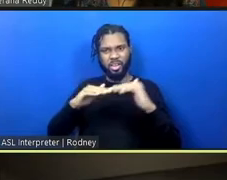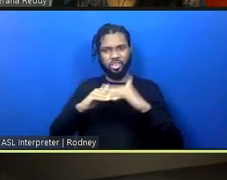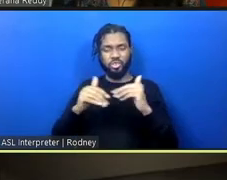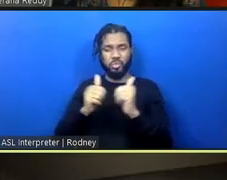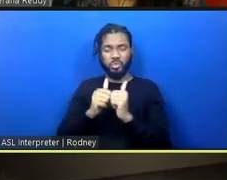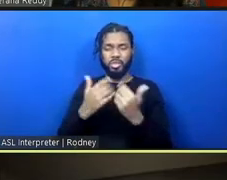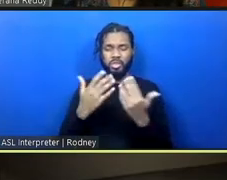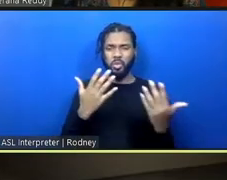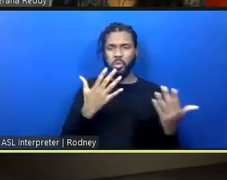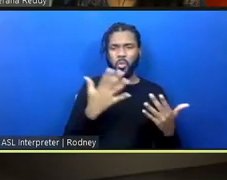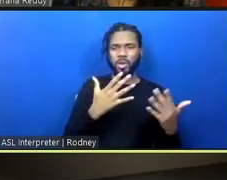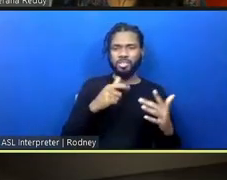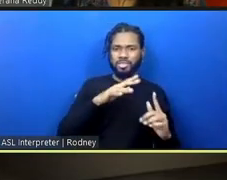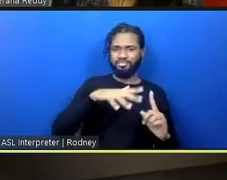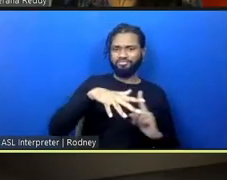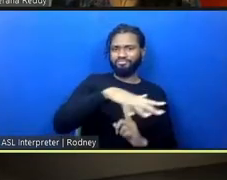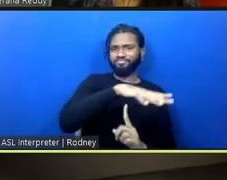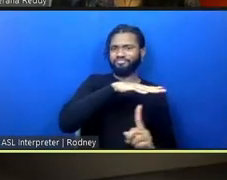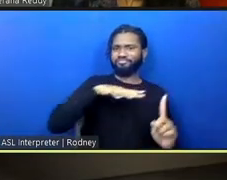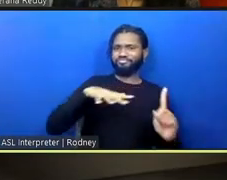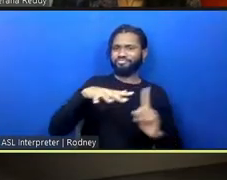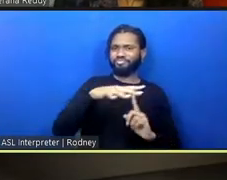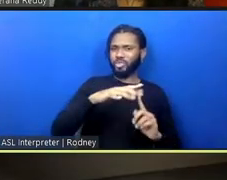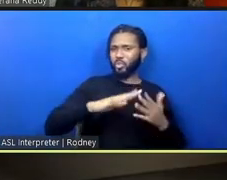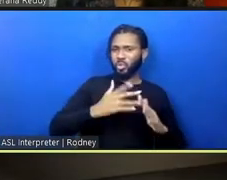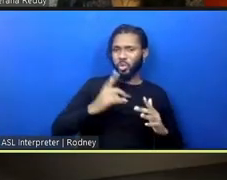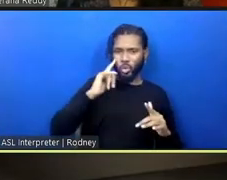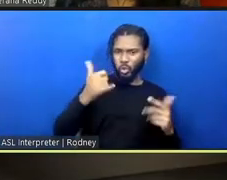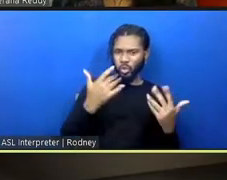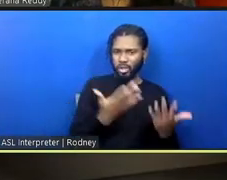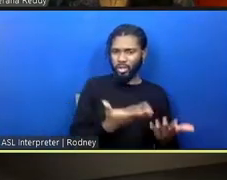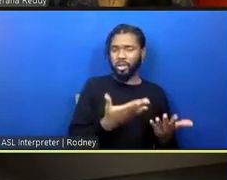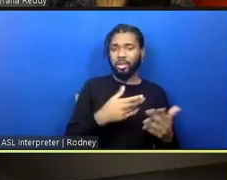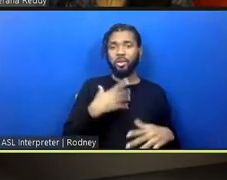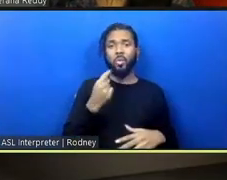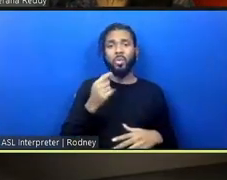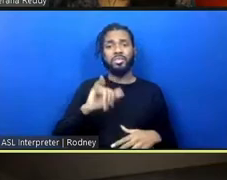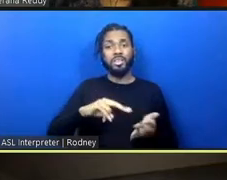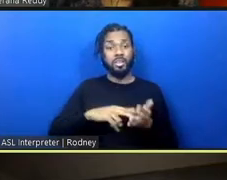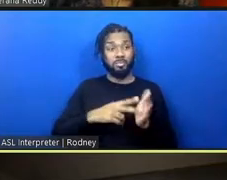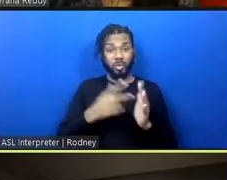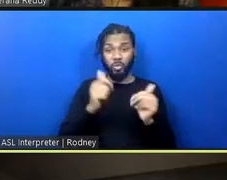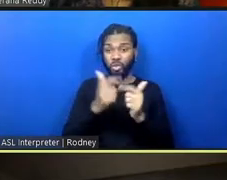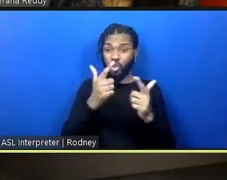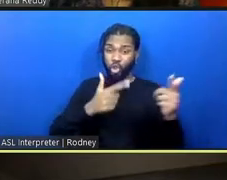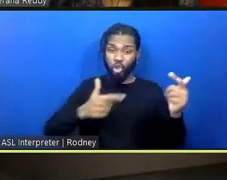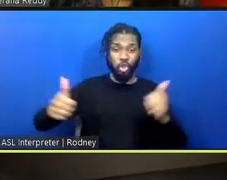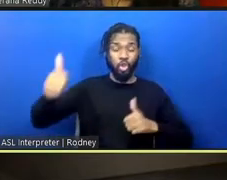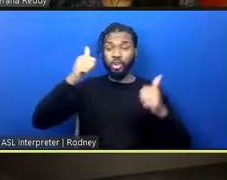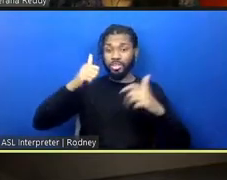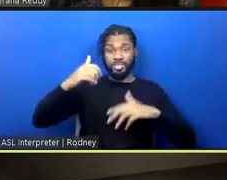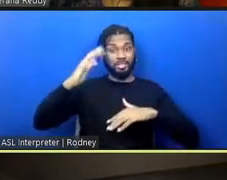the ecology of our community look like and what does it mean that the largest architecture of our neighborhood is a jail?